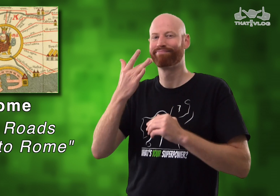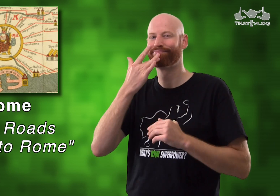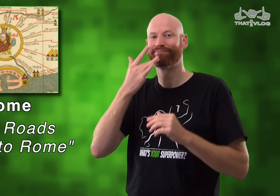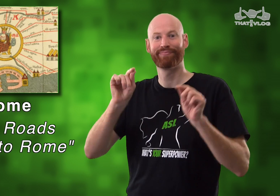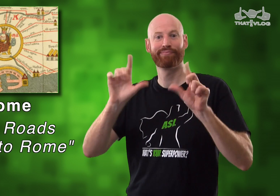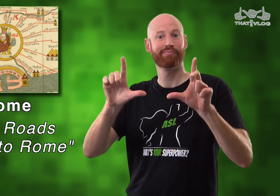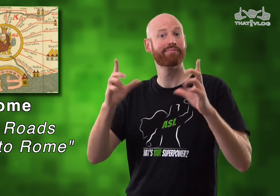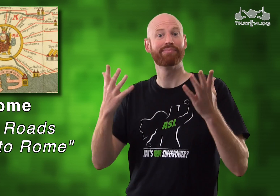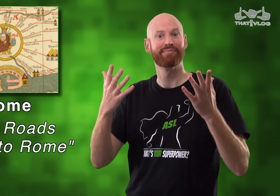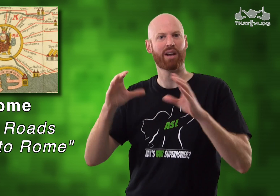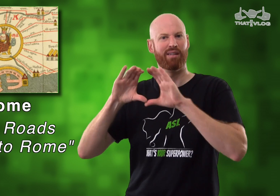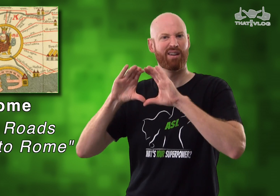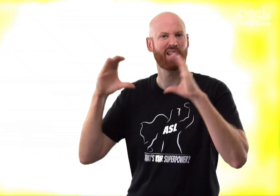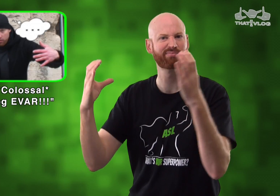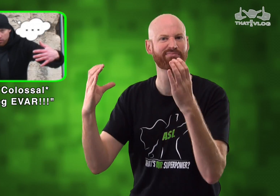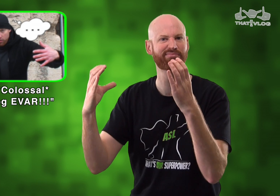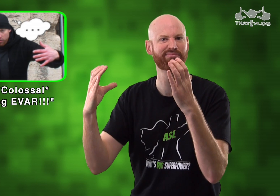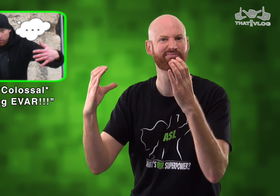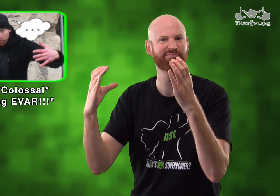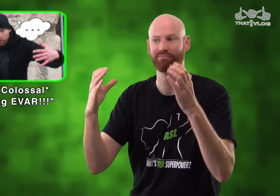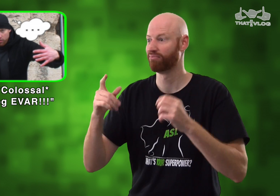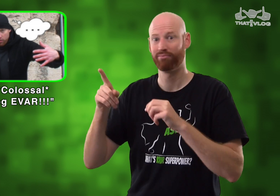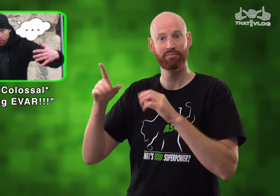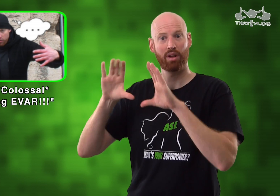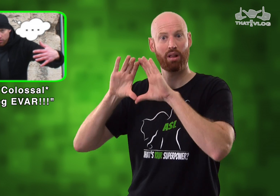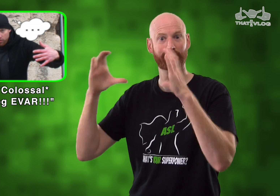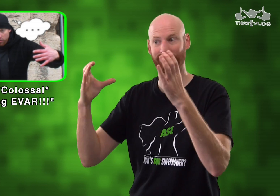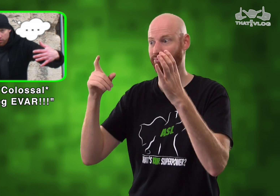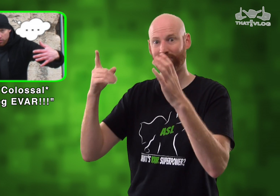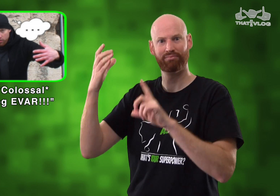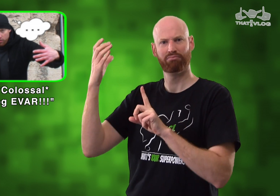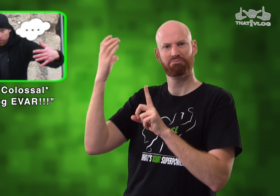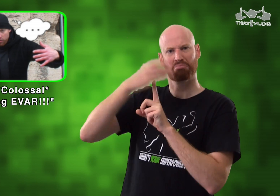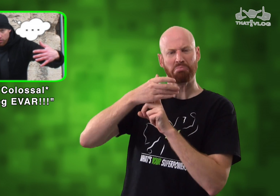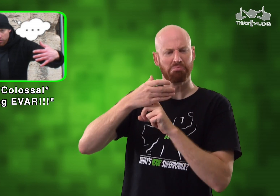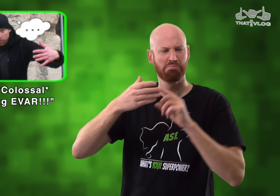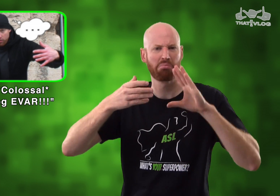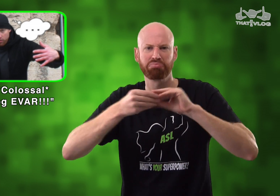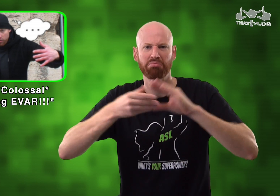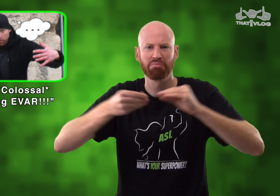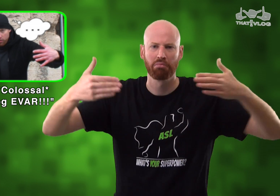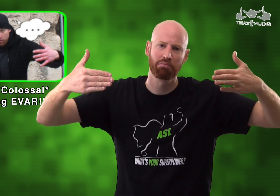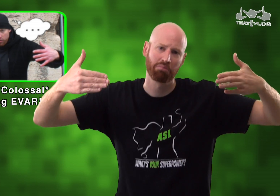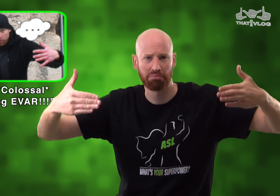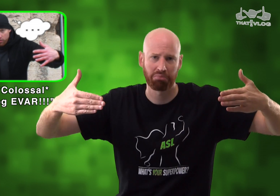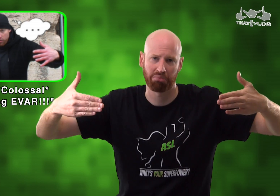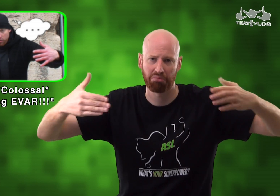one of my absolute favorite episodes: "Most *Colossal* That!Vlog EVAR!!", wherein